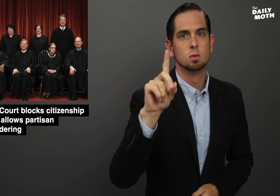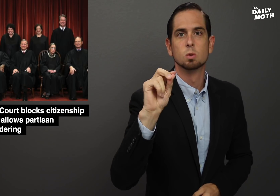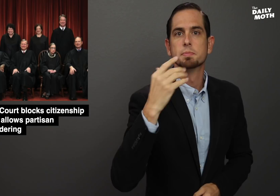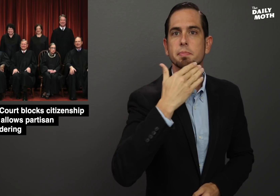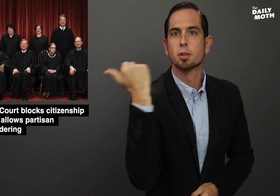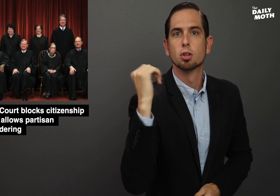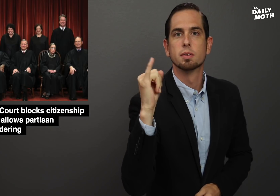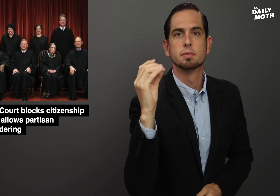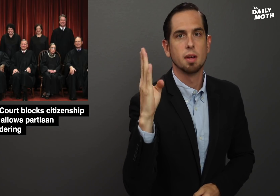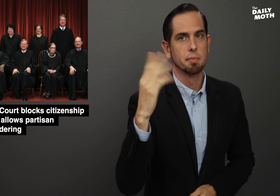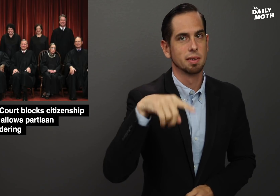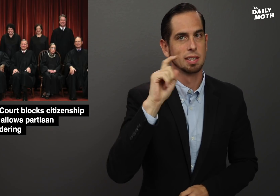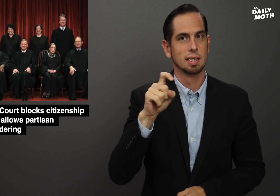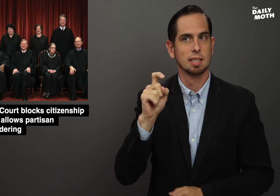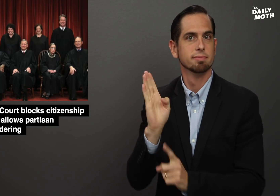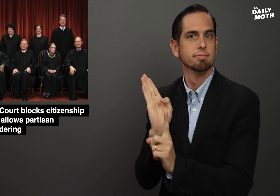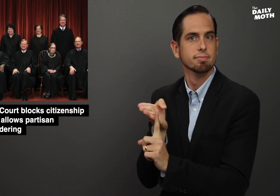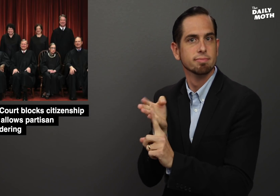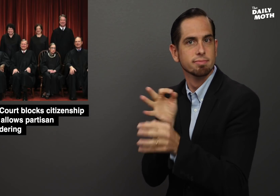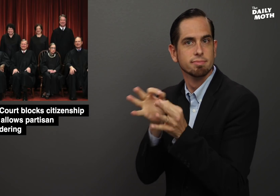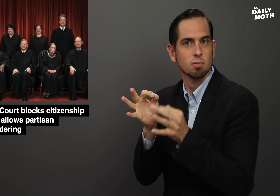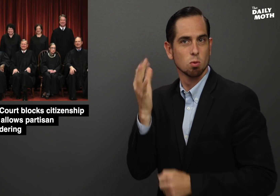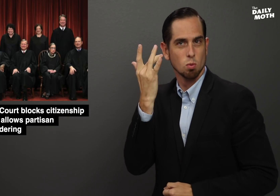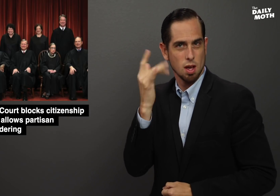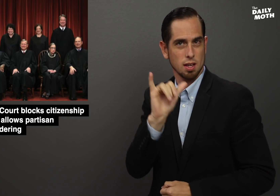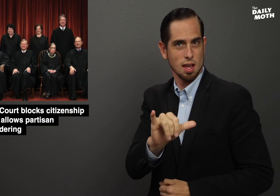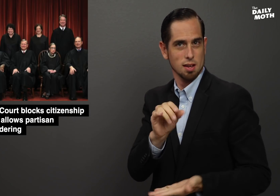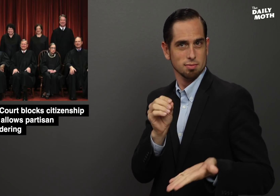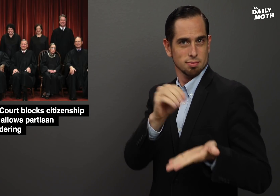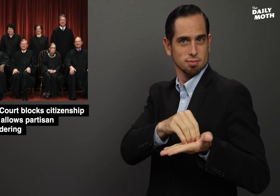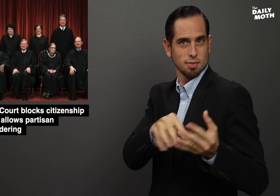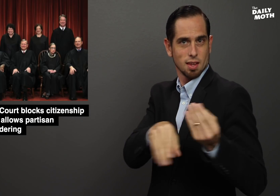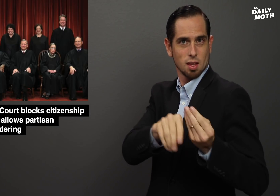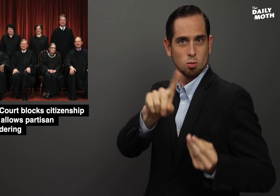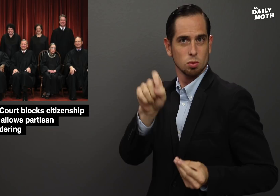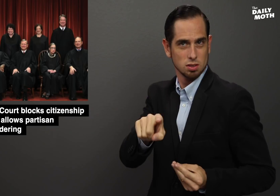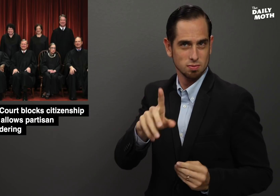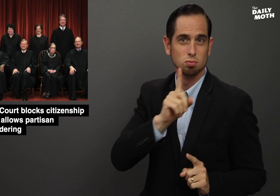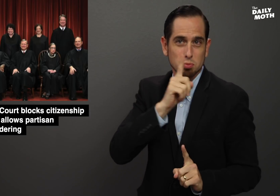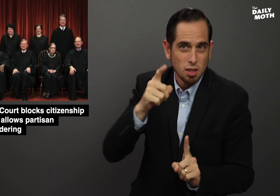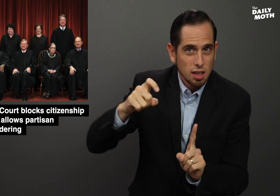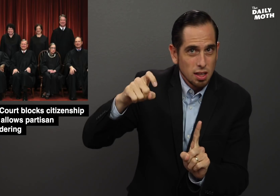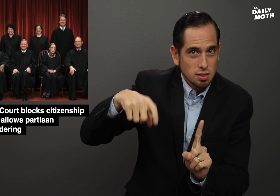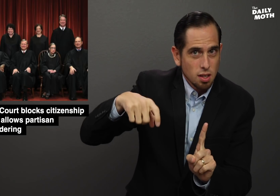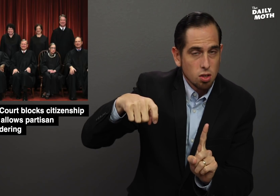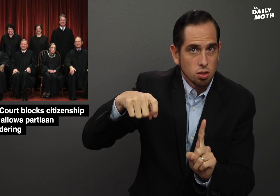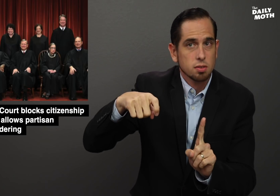to do a better job of explaining why the question is necessary,